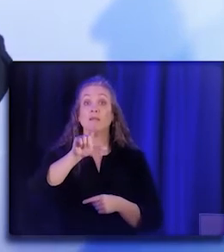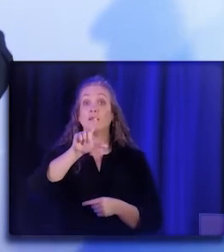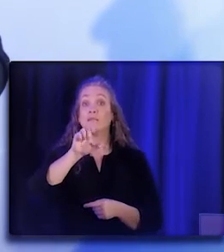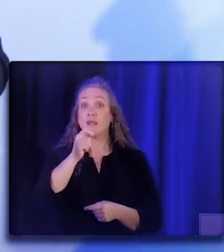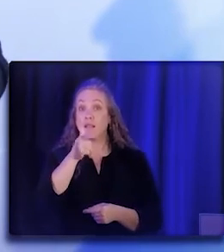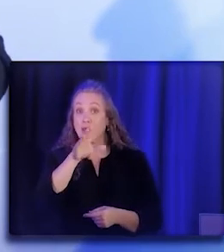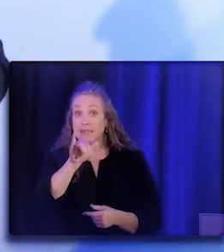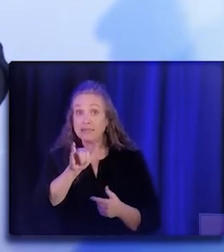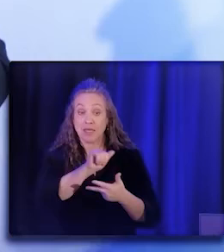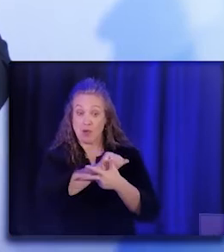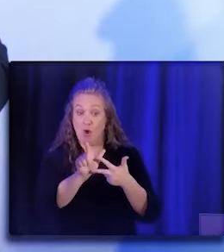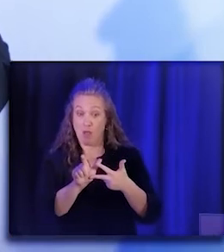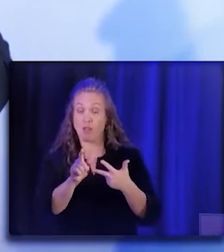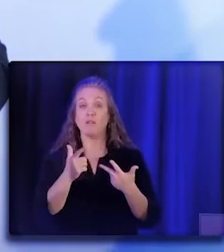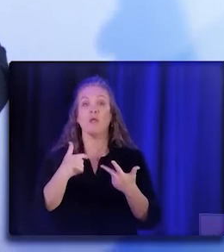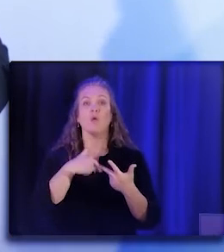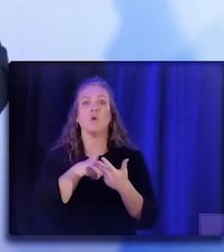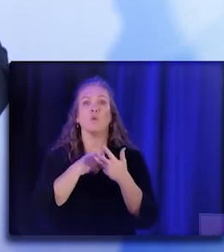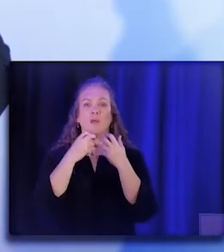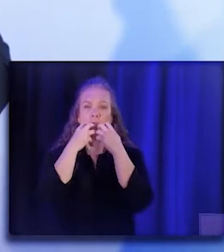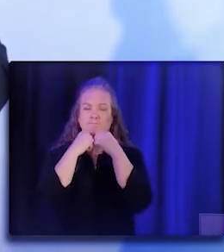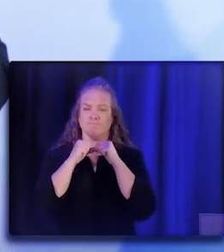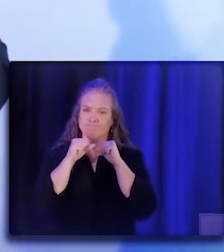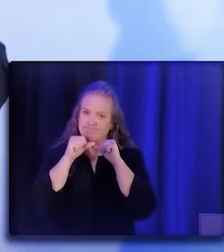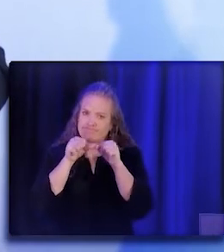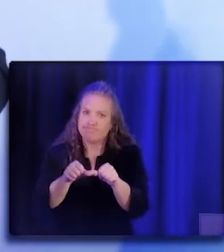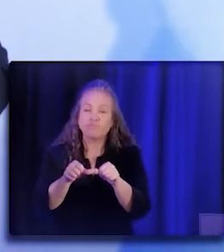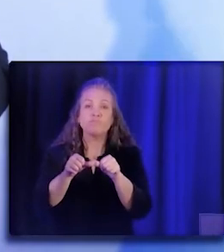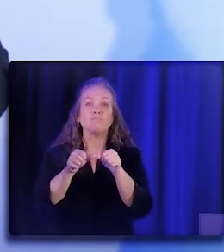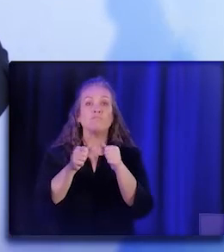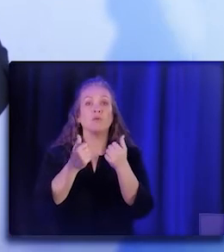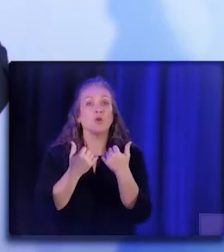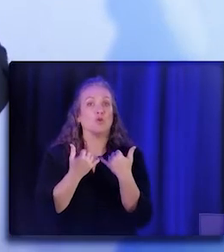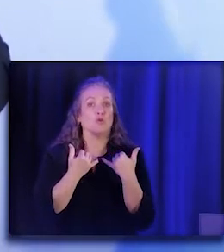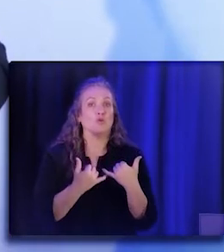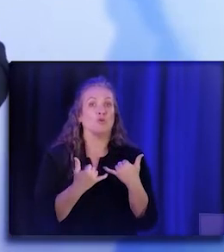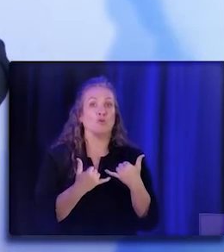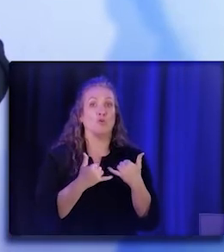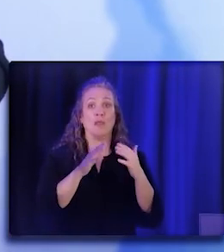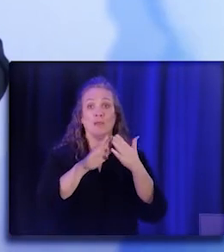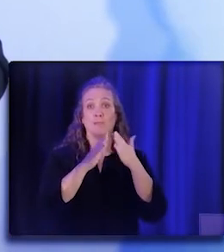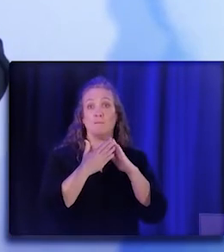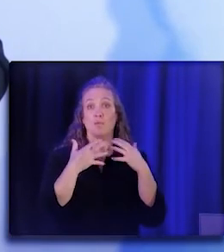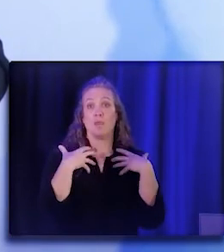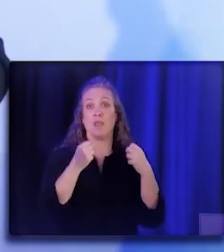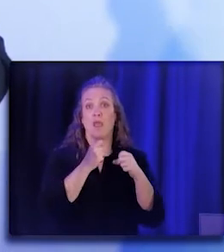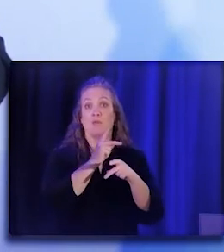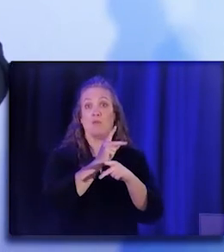that we retain the diversity of the existing community health worker workforce